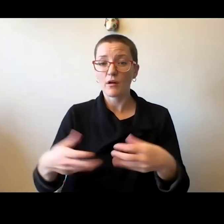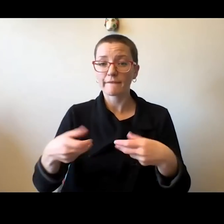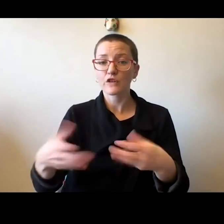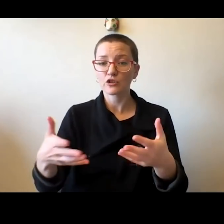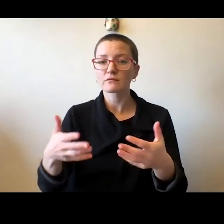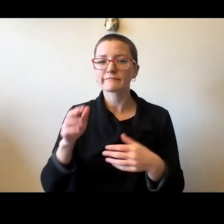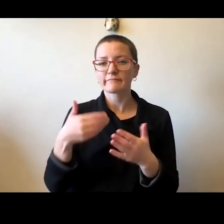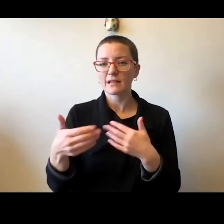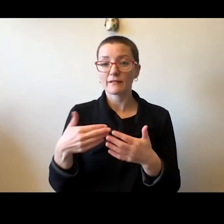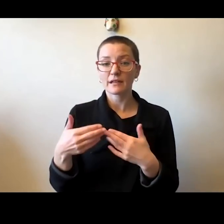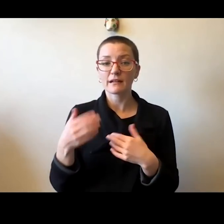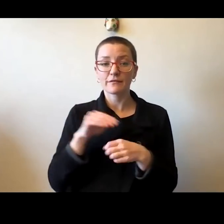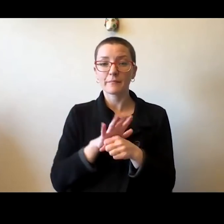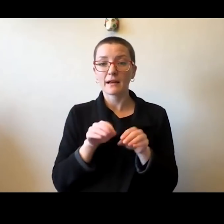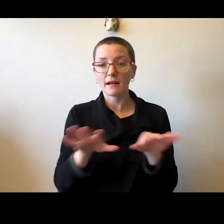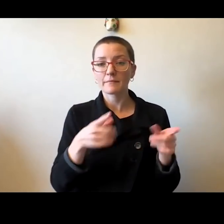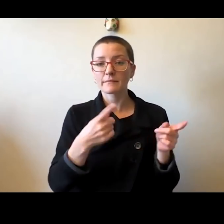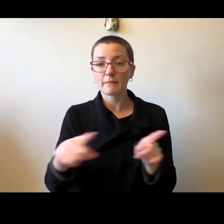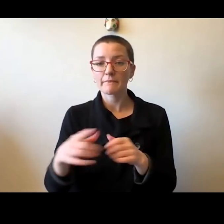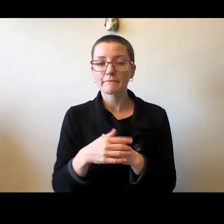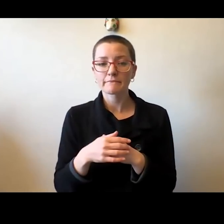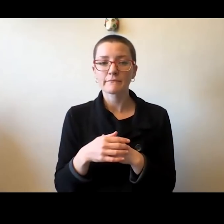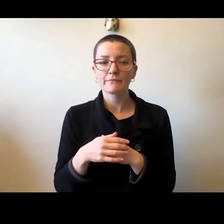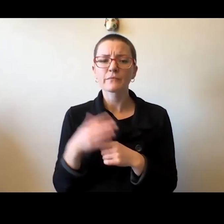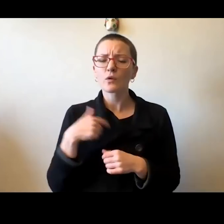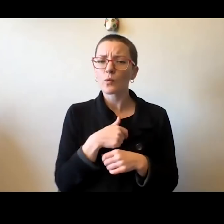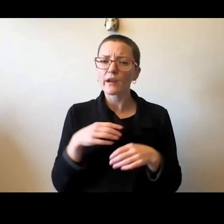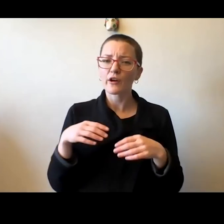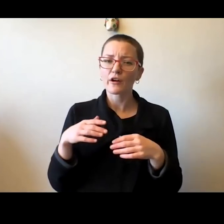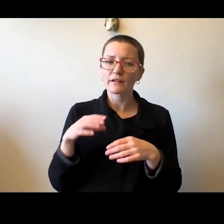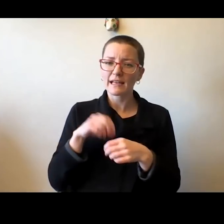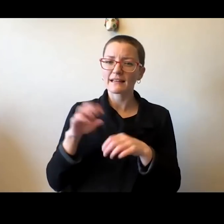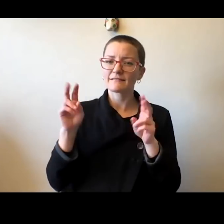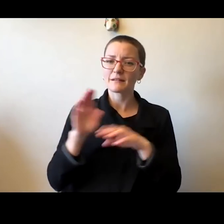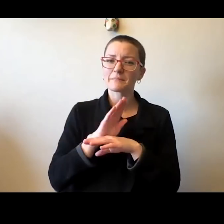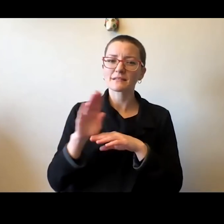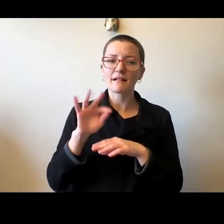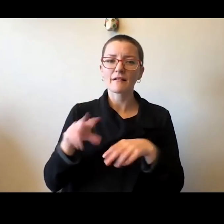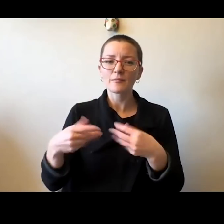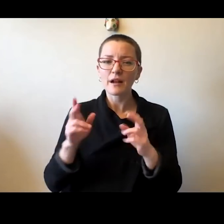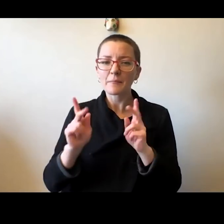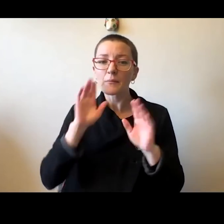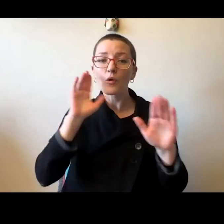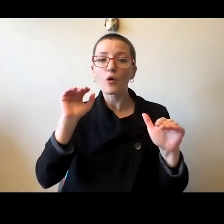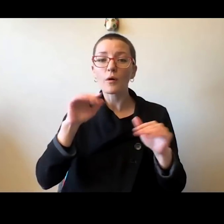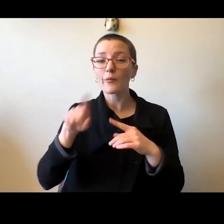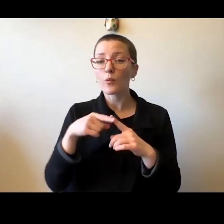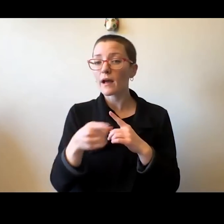Folks, we're in the business of giving people hope, when it might seem like there's none to be found.